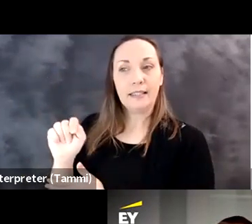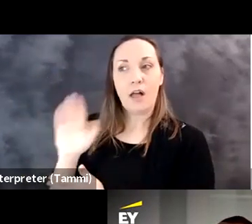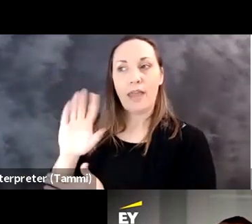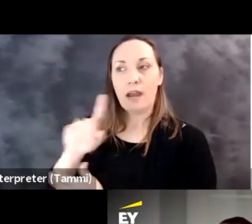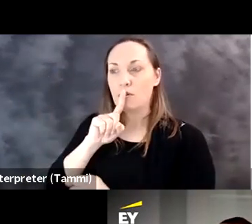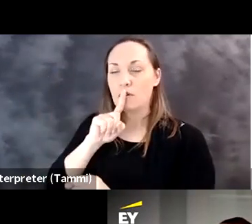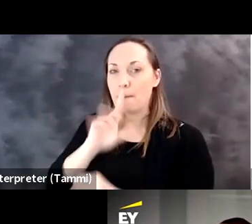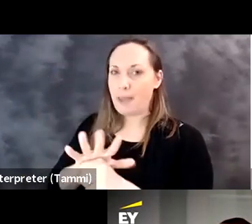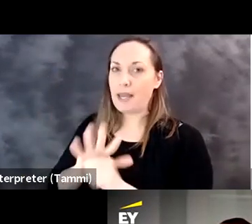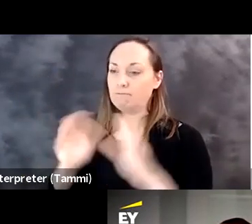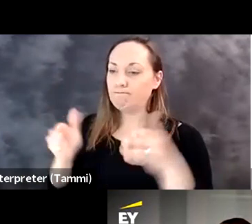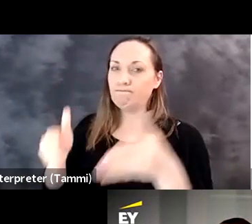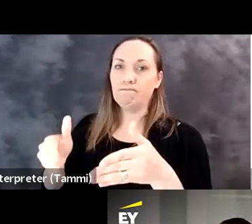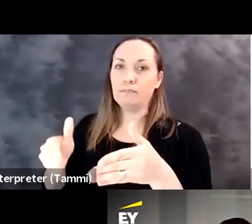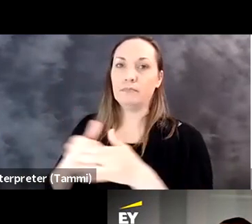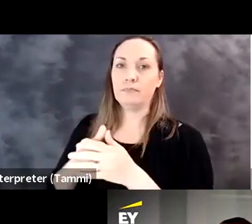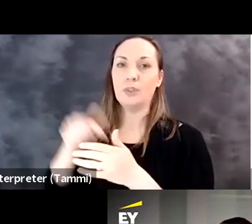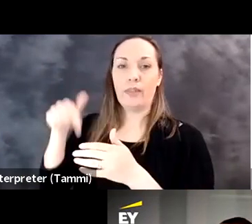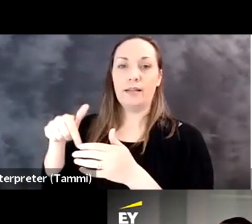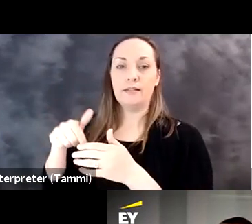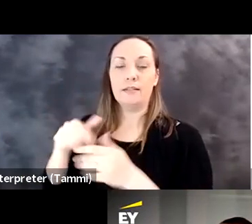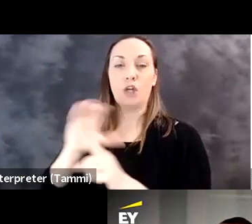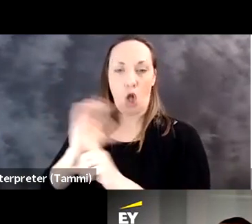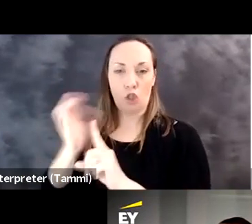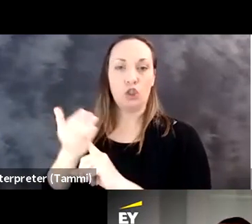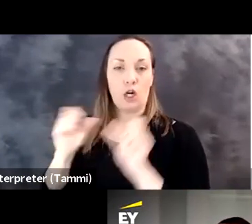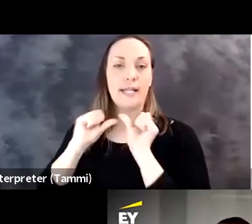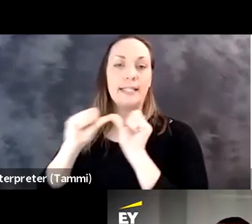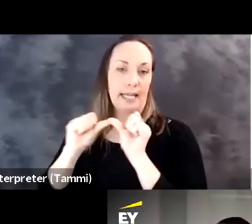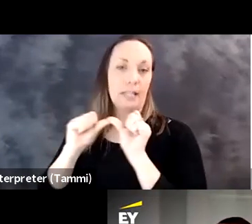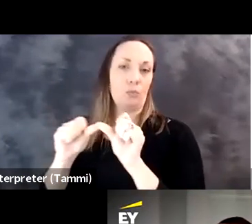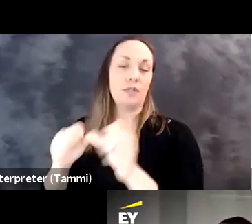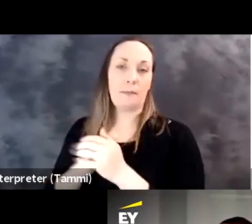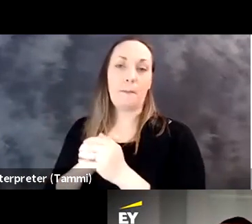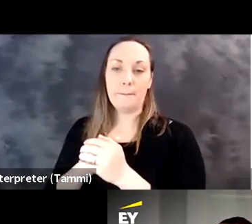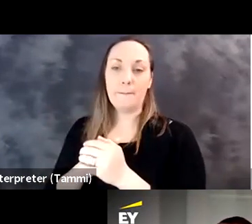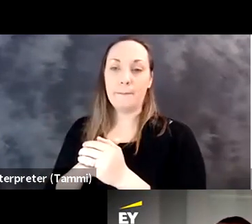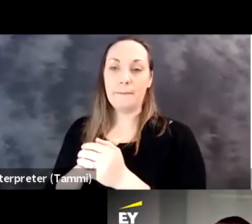passion for ensuring that, you know,